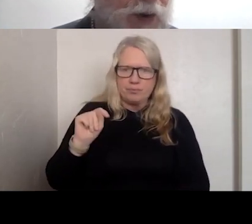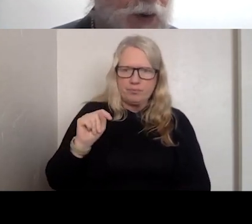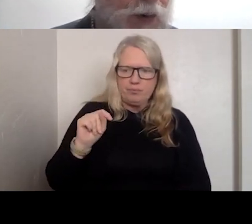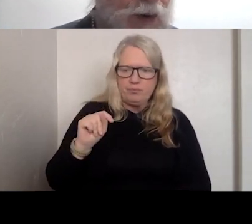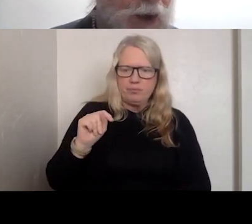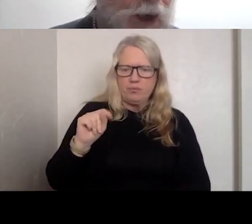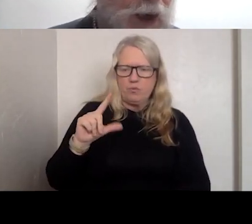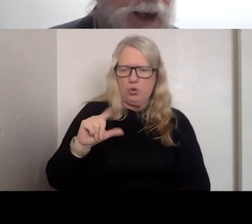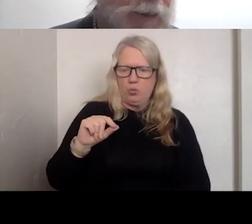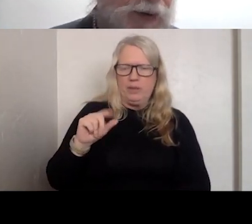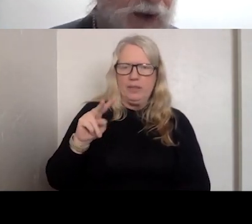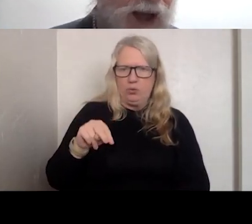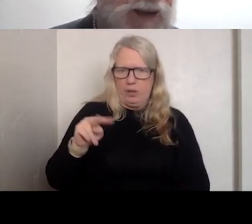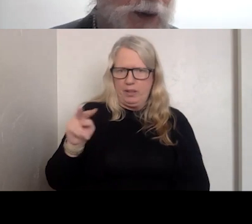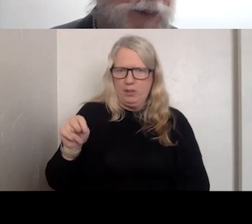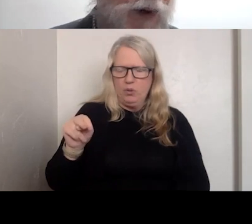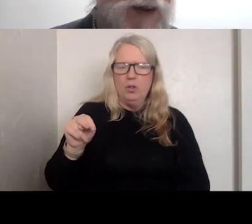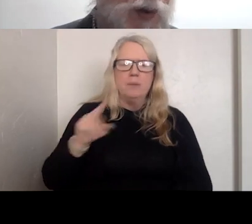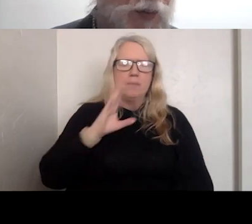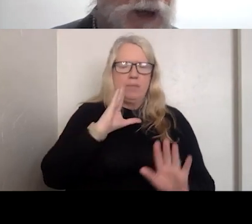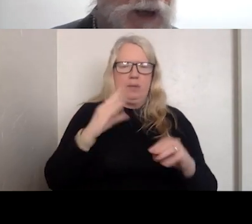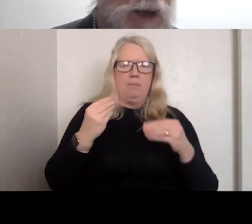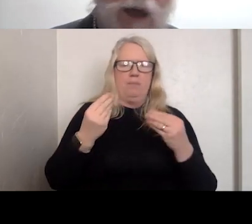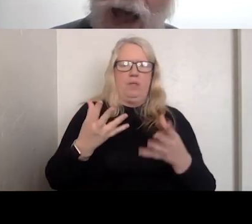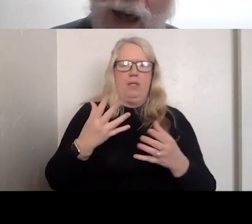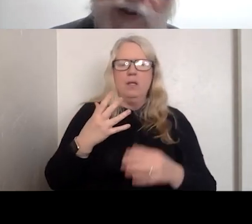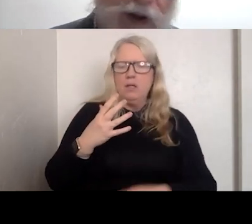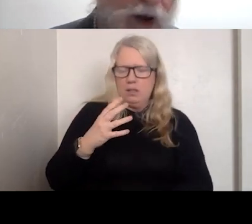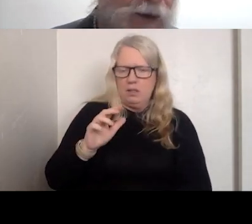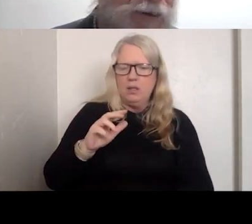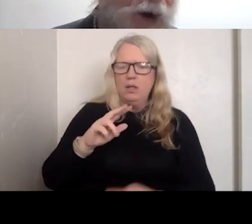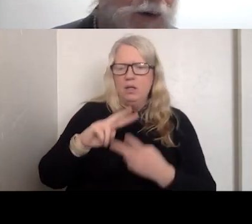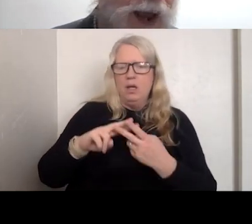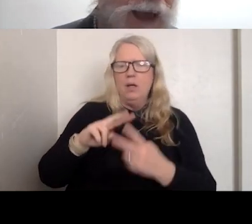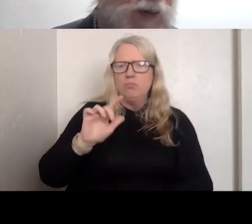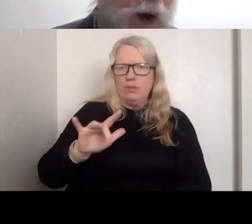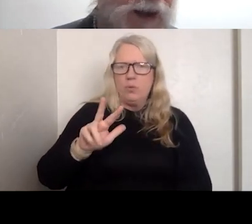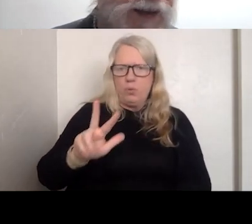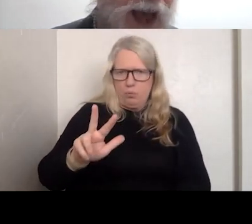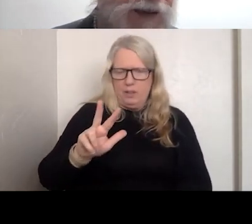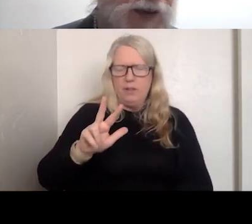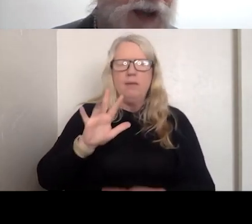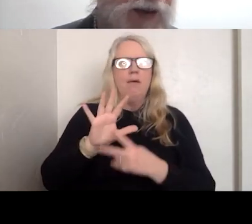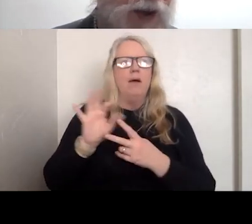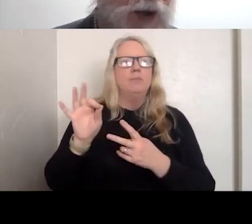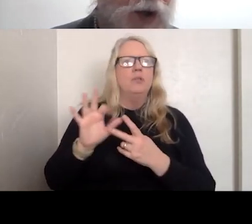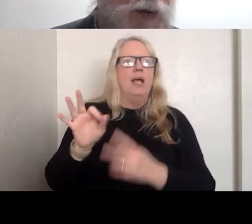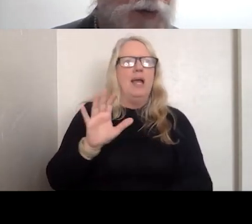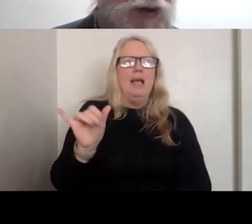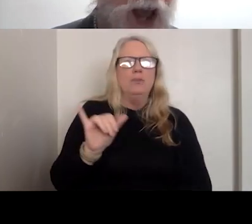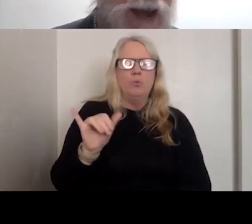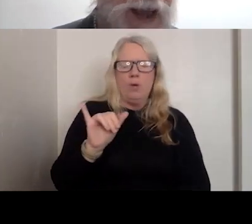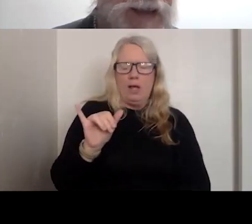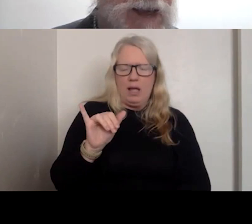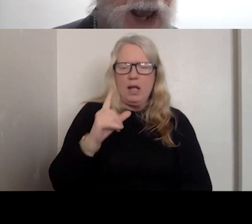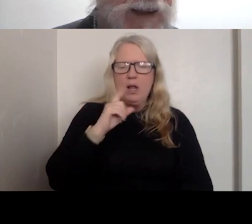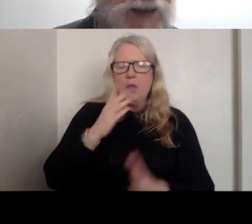AND HAS THE PRESS THREE OPTION AND THROUGH CHAT AND TEXT.